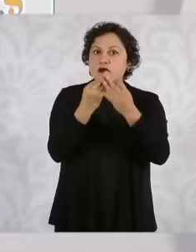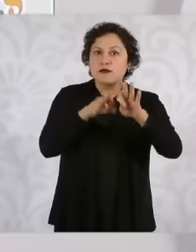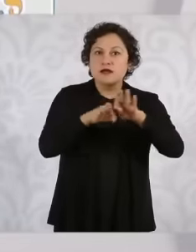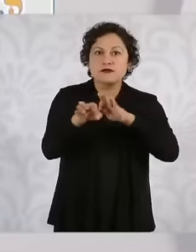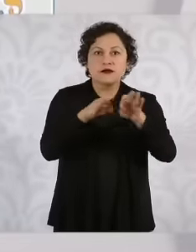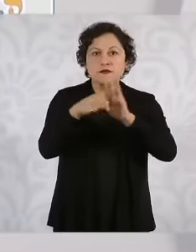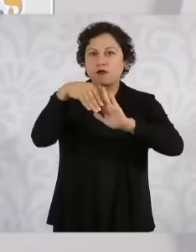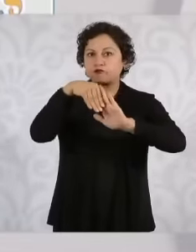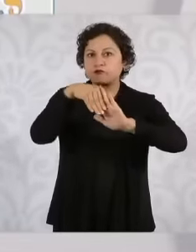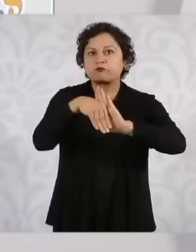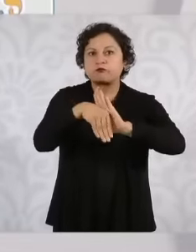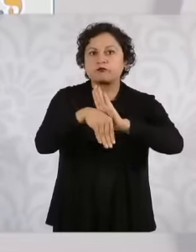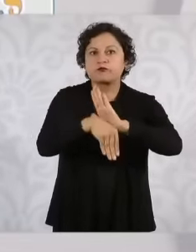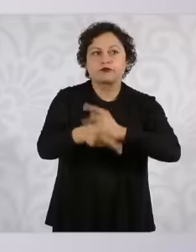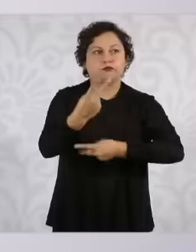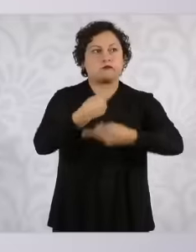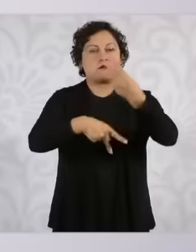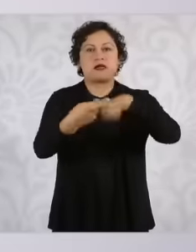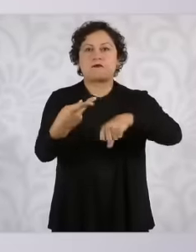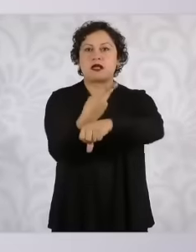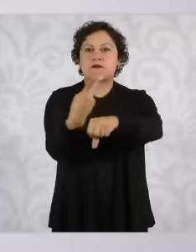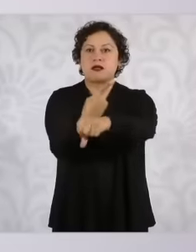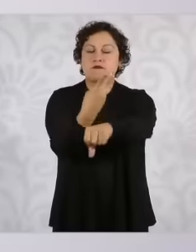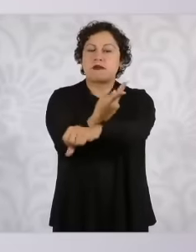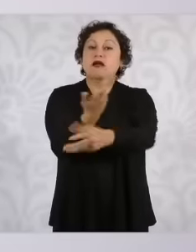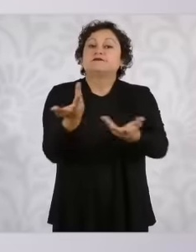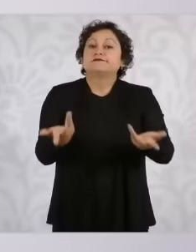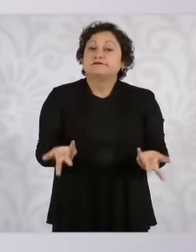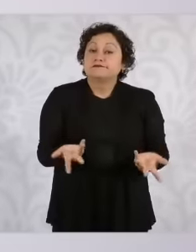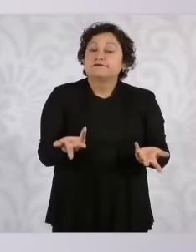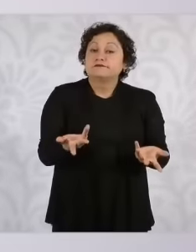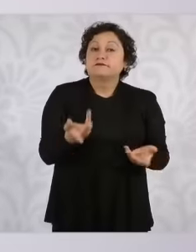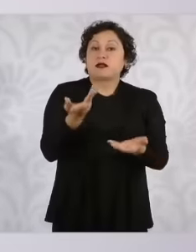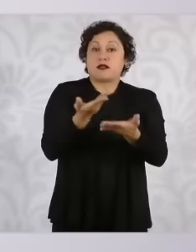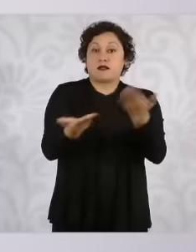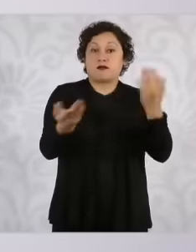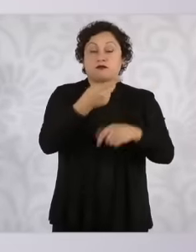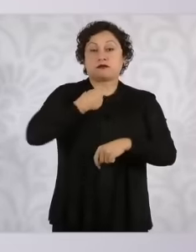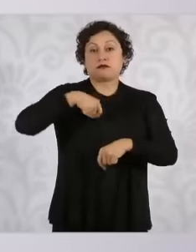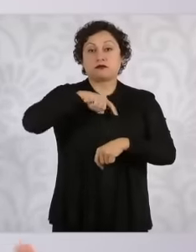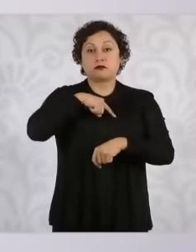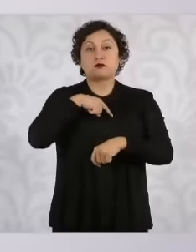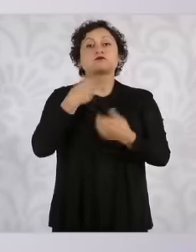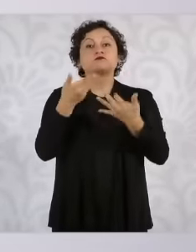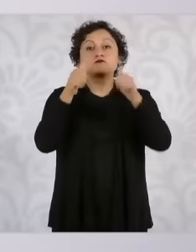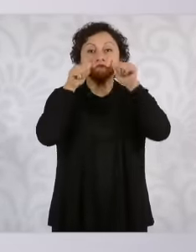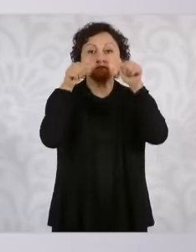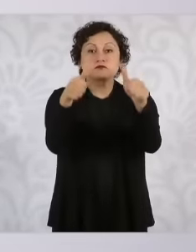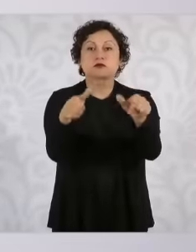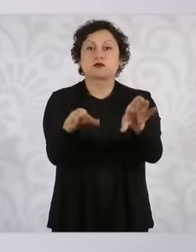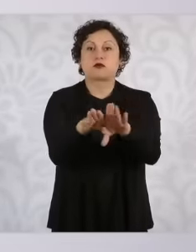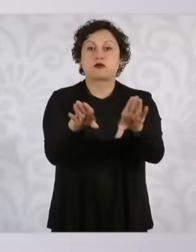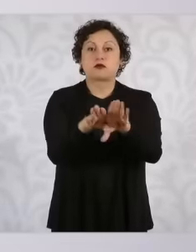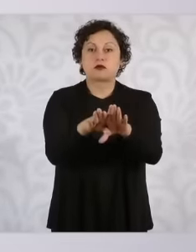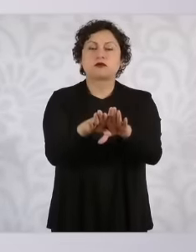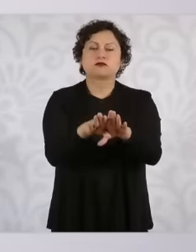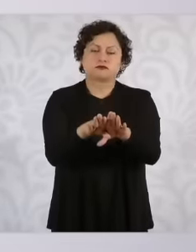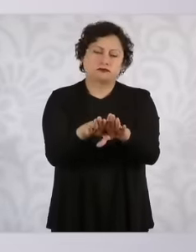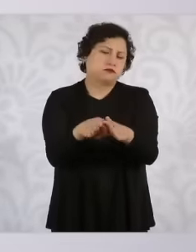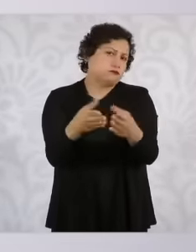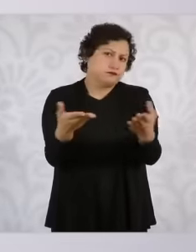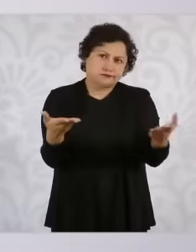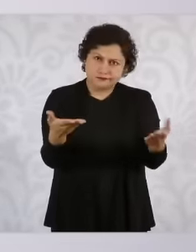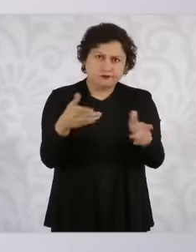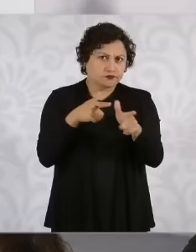to do? Let's support part of it, the government of President López was already doing.